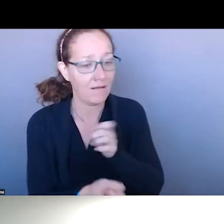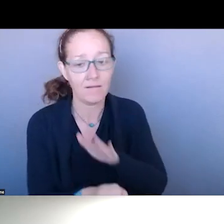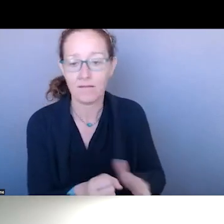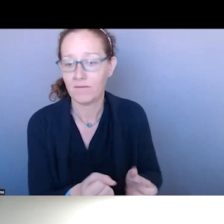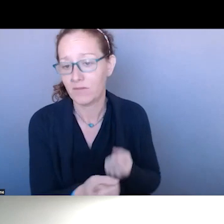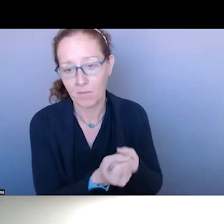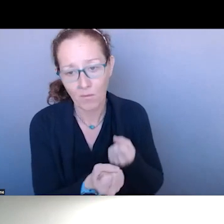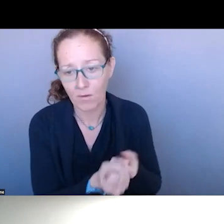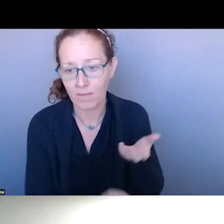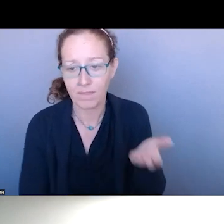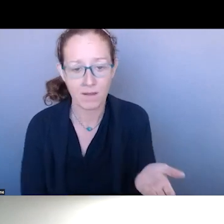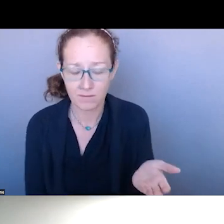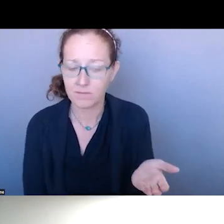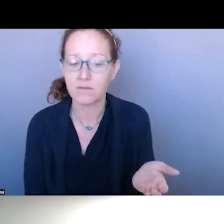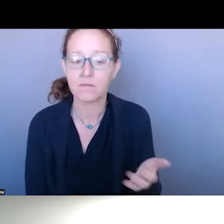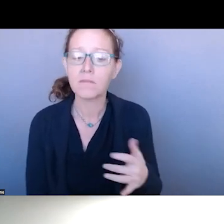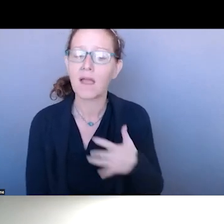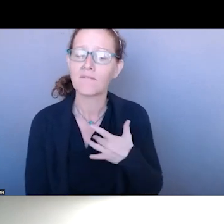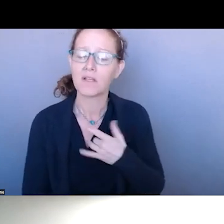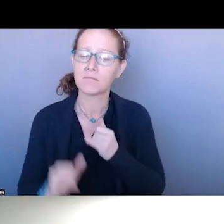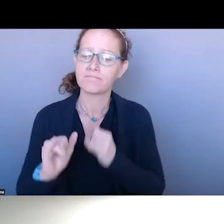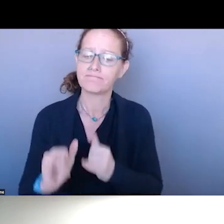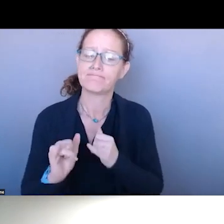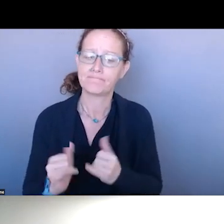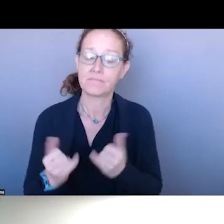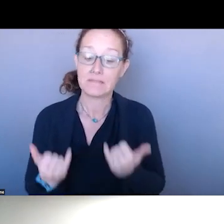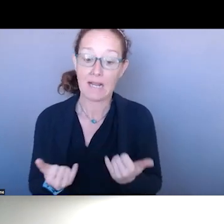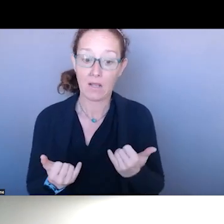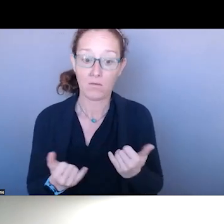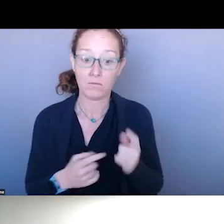ABOUT THIS BEING A MOMENT WHERE THERE IS SIGNIFICANT ATTENTION